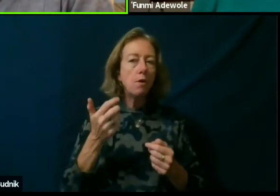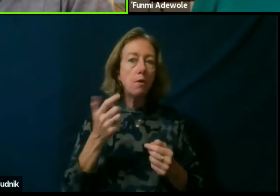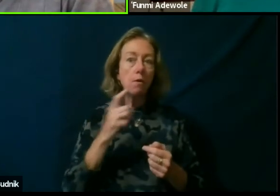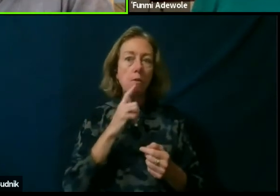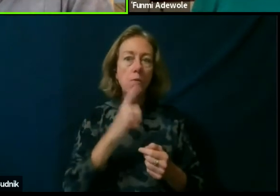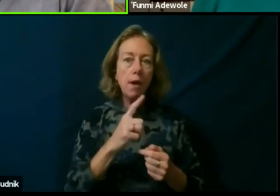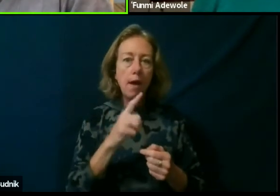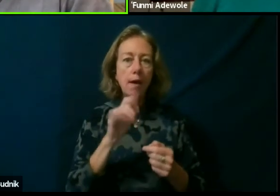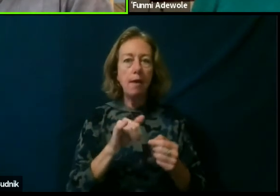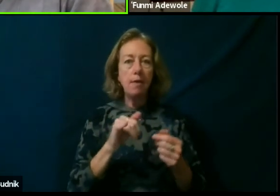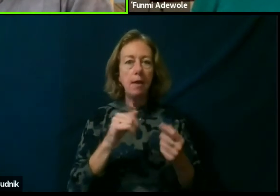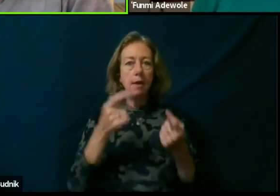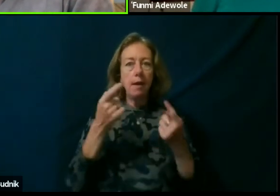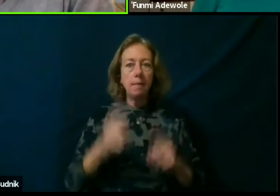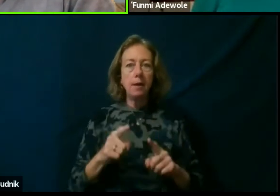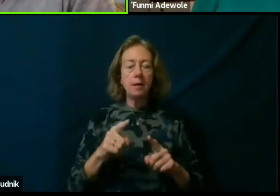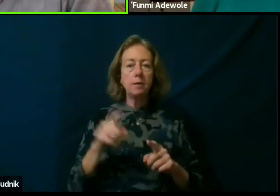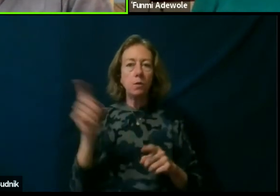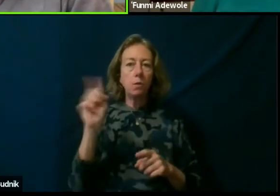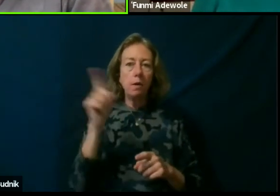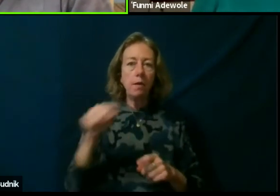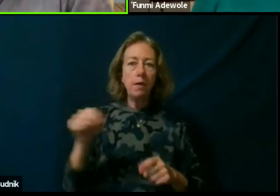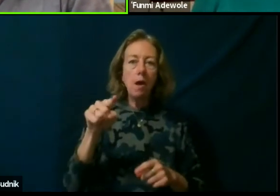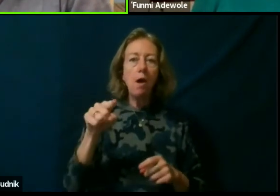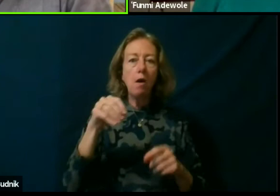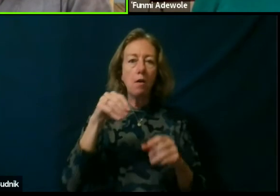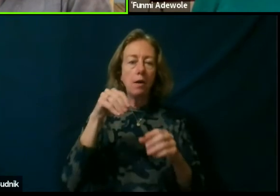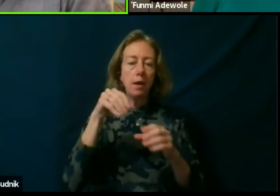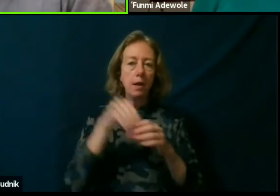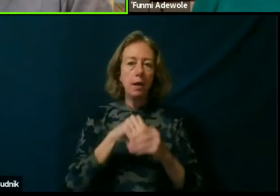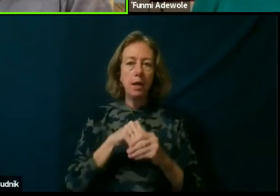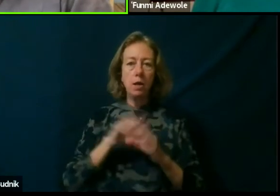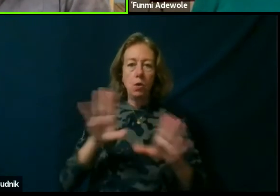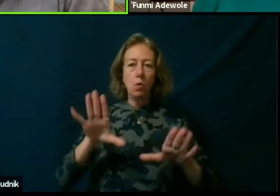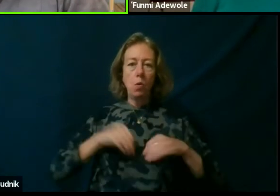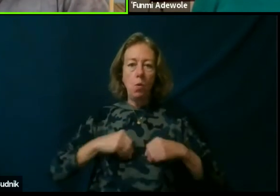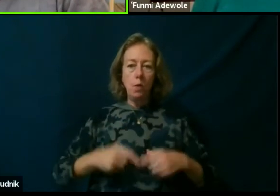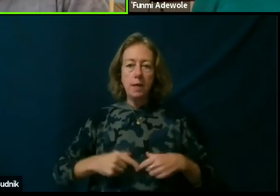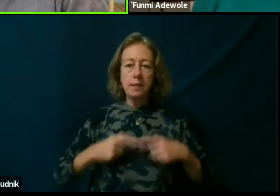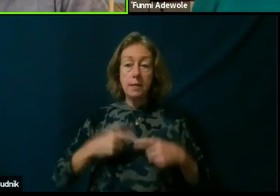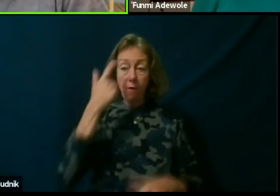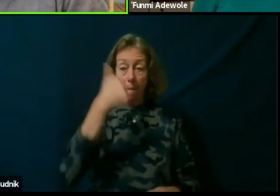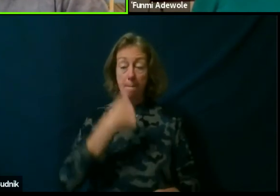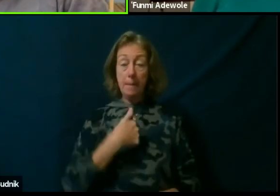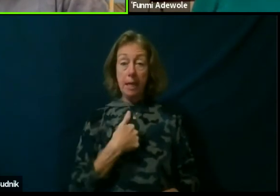You know where they are in their own existence. So for me, the reason I am calling